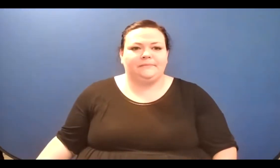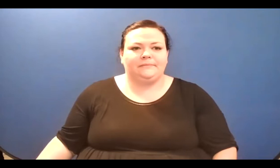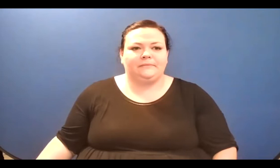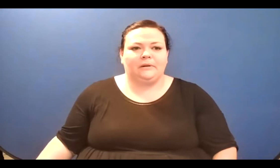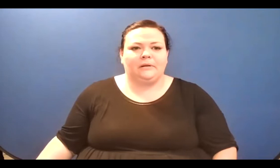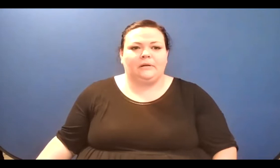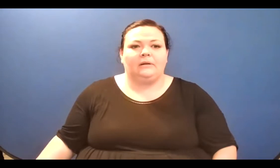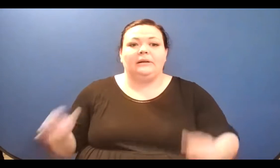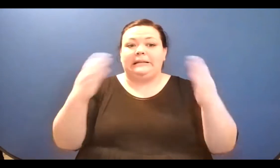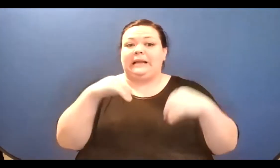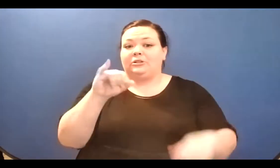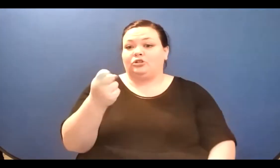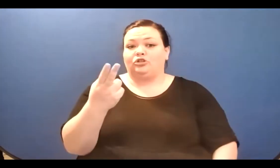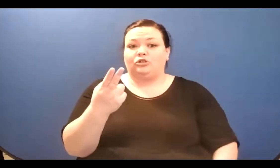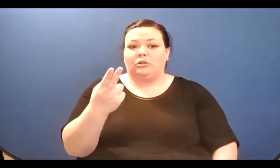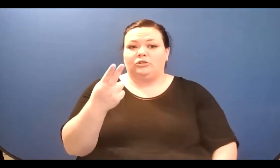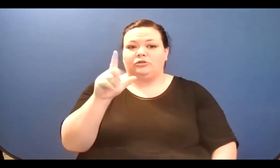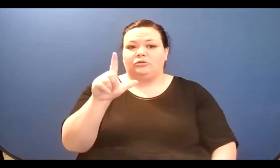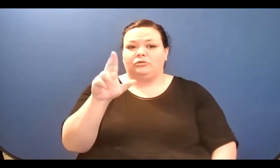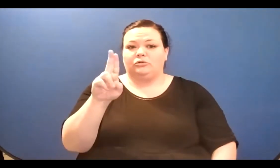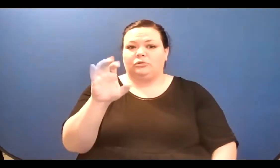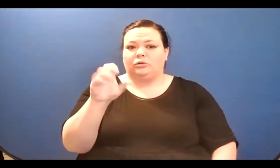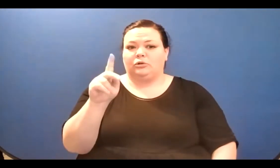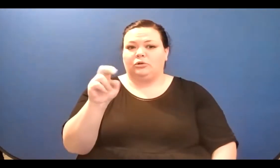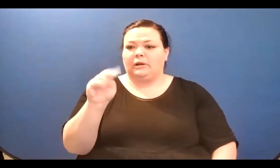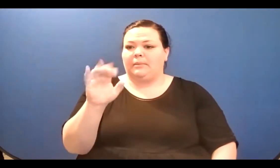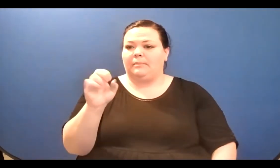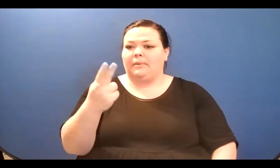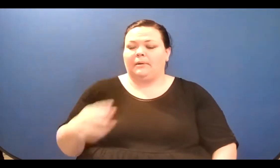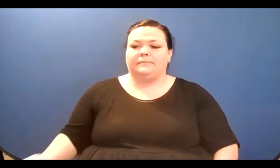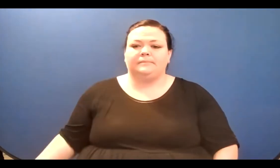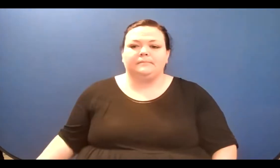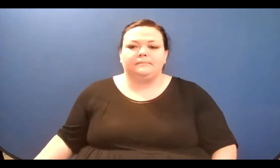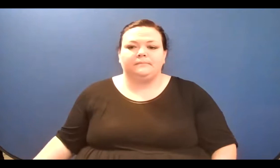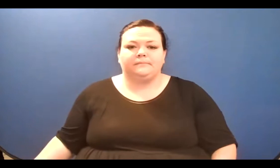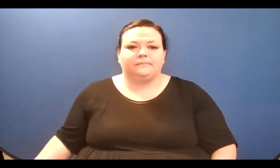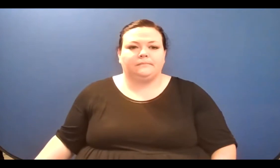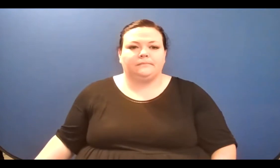breath lingers in the air// what a joyful occasion it will be still to share these indoors/ with you